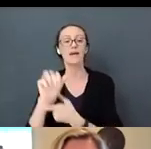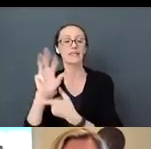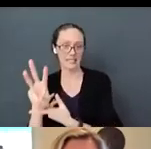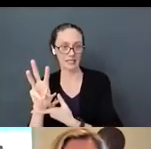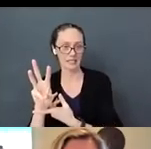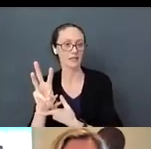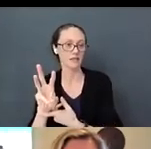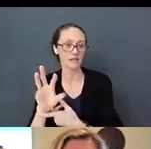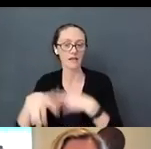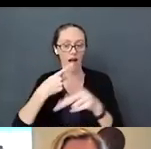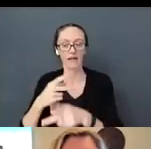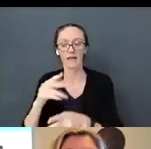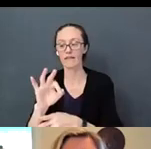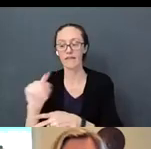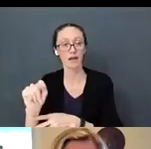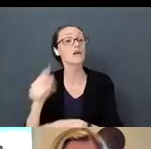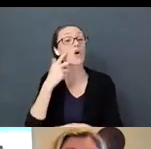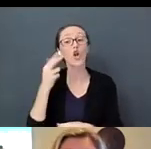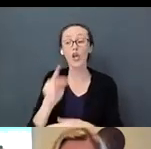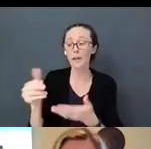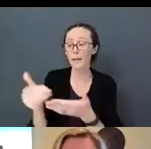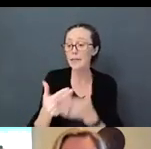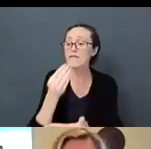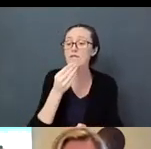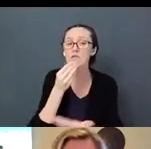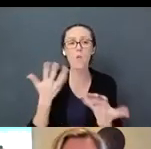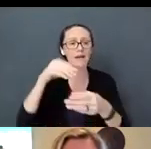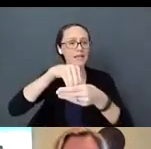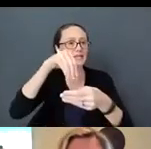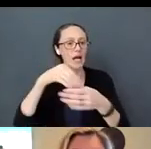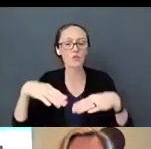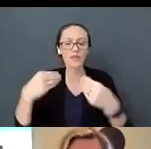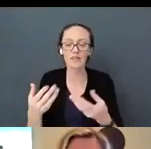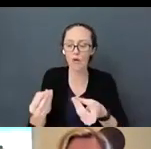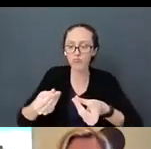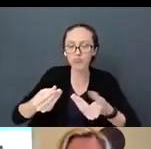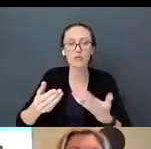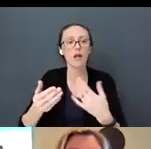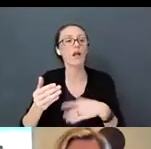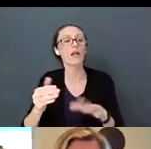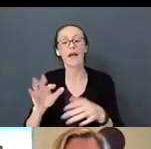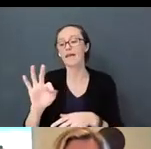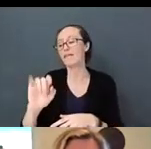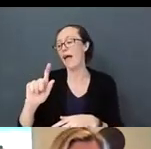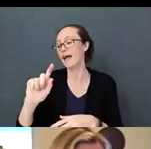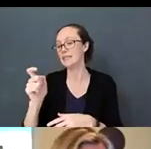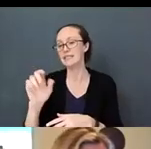baby foods are made some of the things to put into give it texture like flax seed, chia seed,